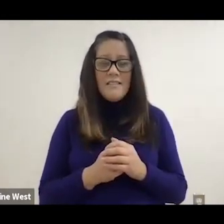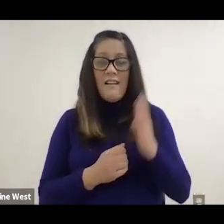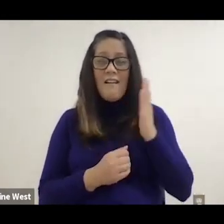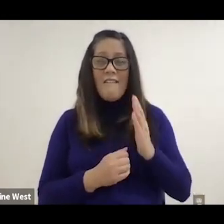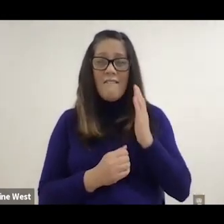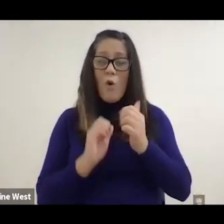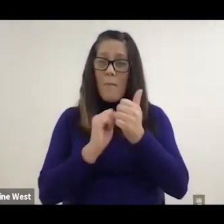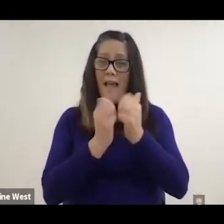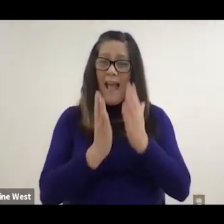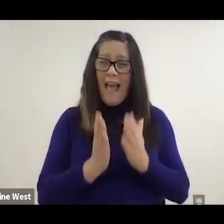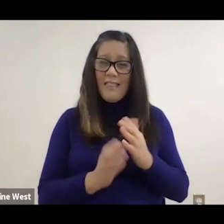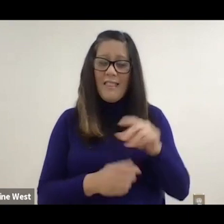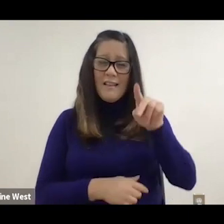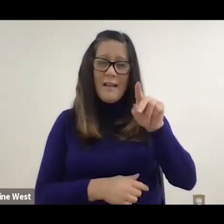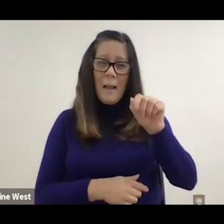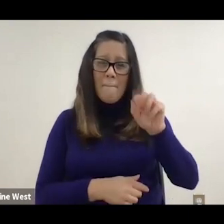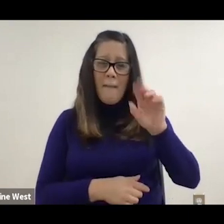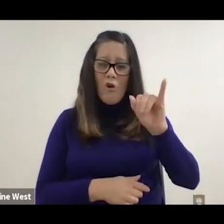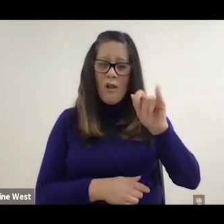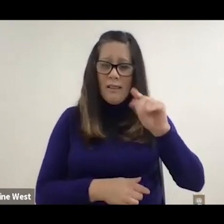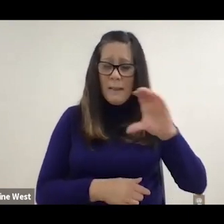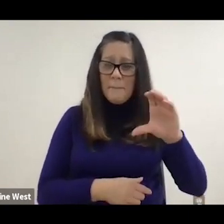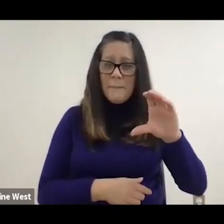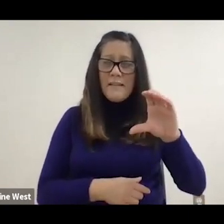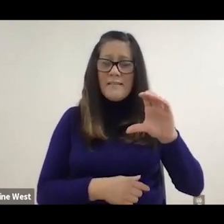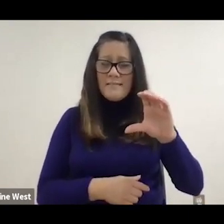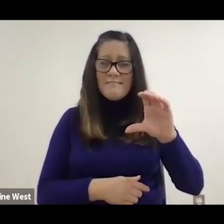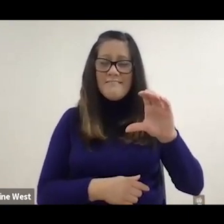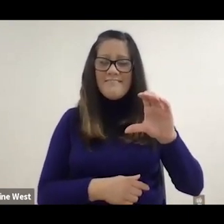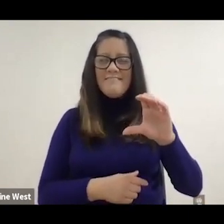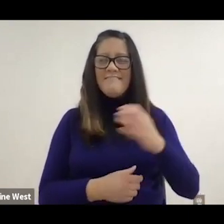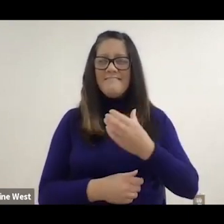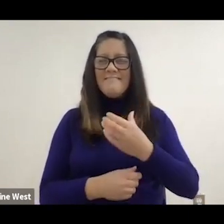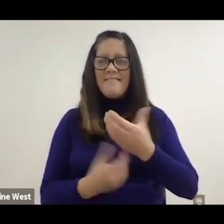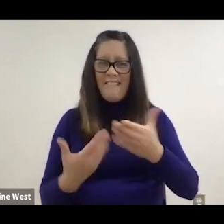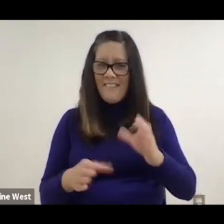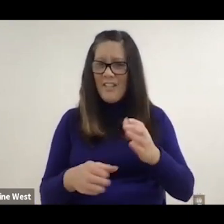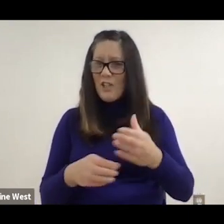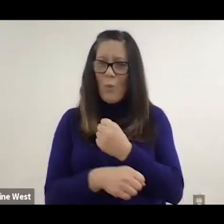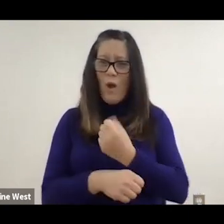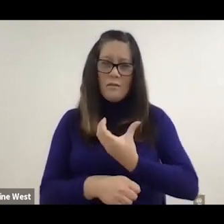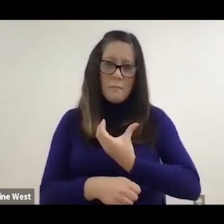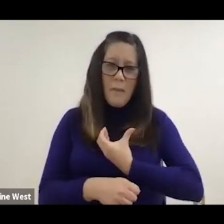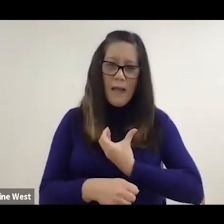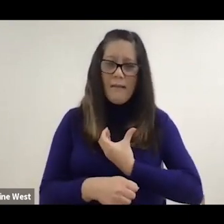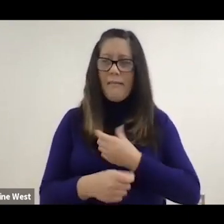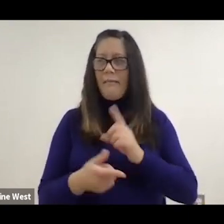I'm an uncle and former Paralympic athlete medalist. Former World champion, World record